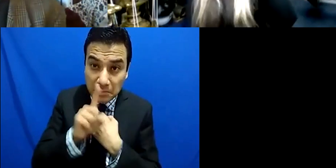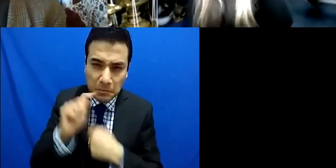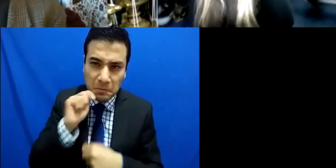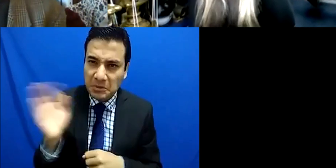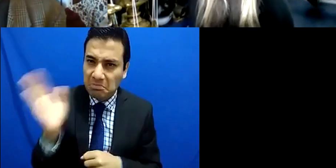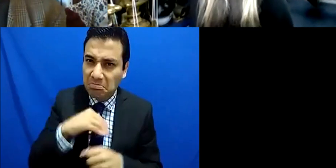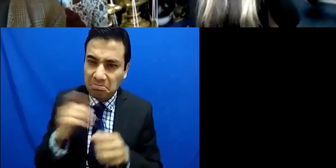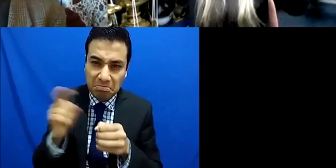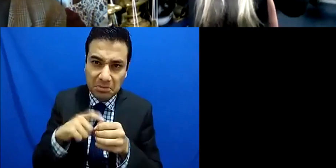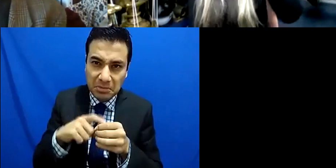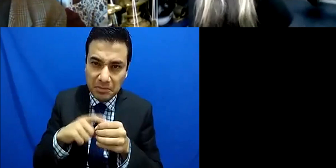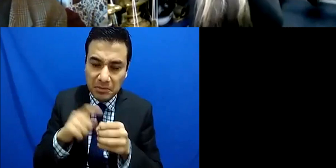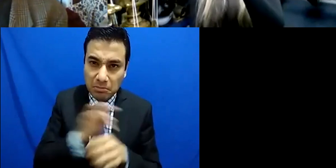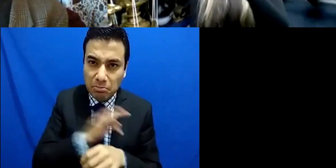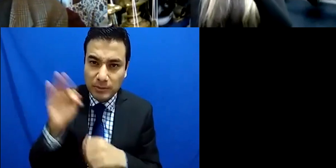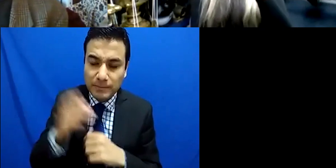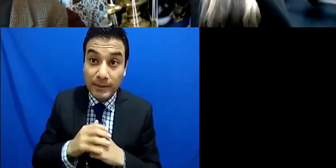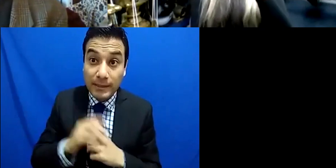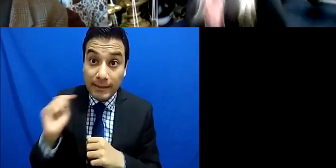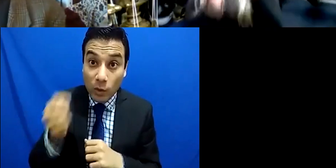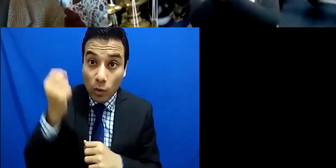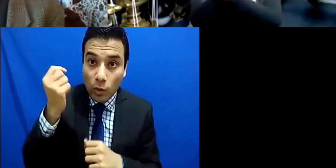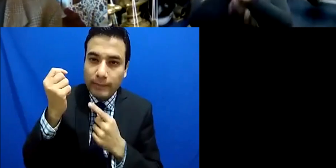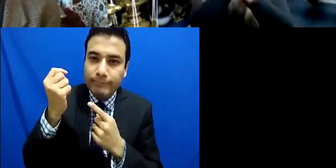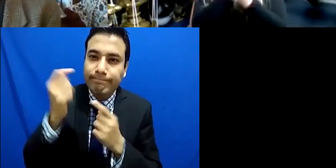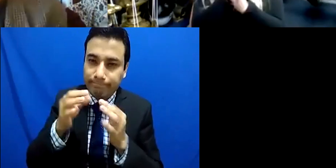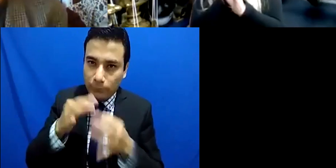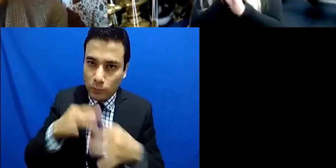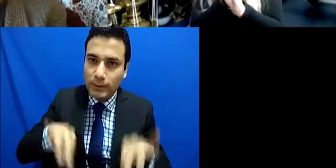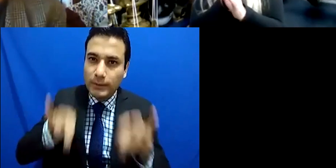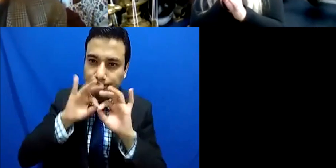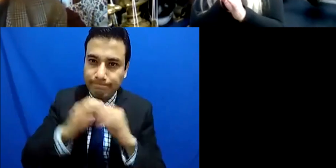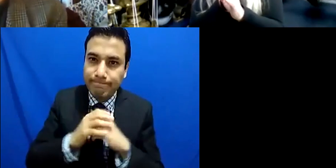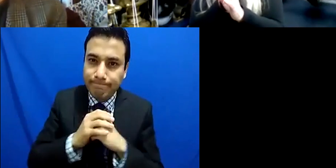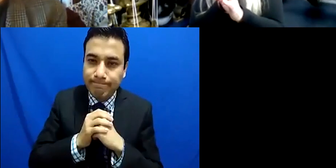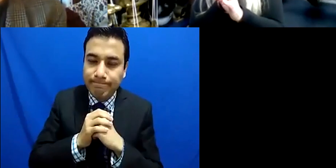you know imagination and raw hand and so on can really work well together and some of the